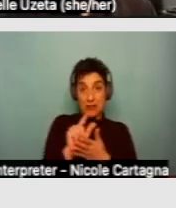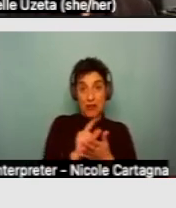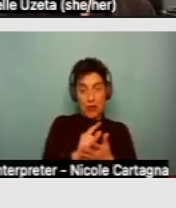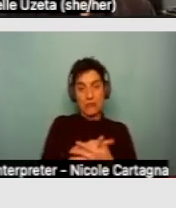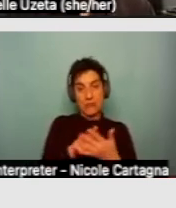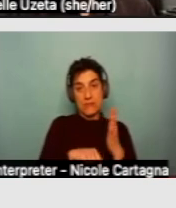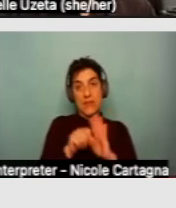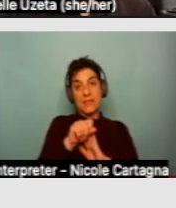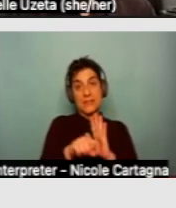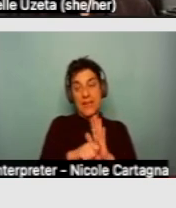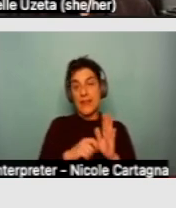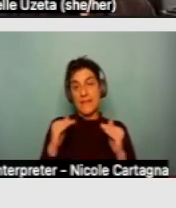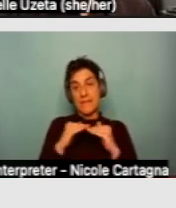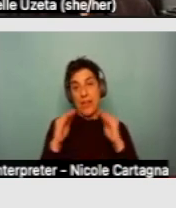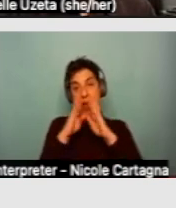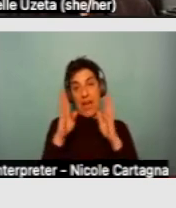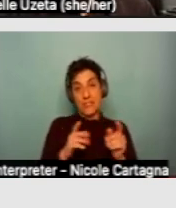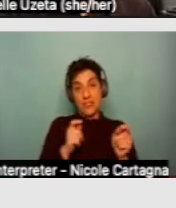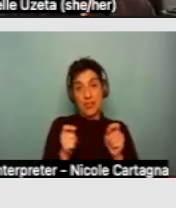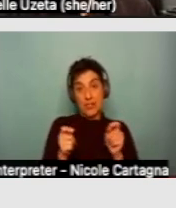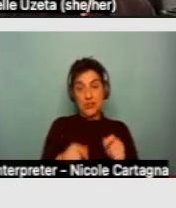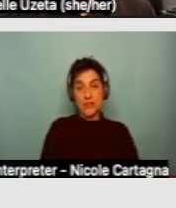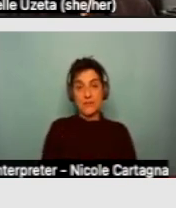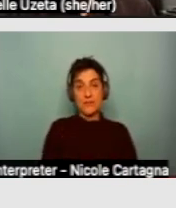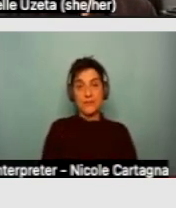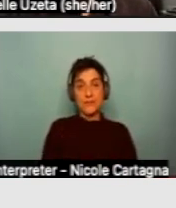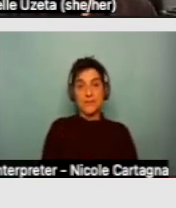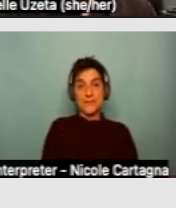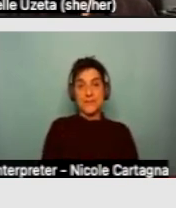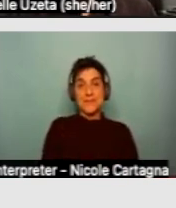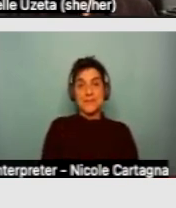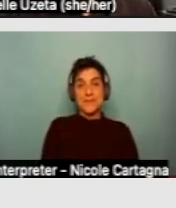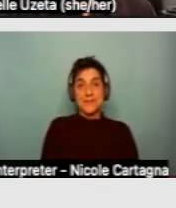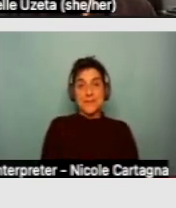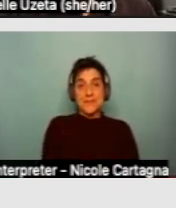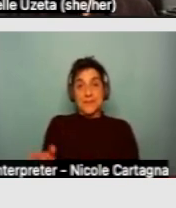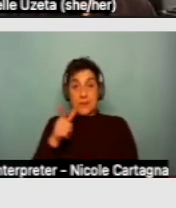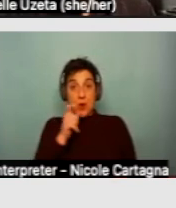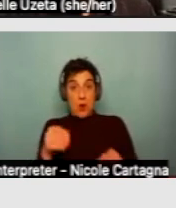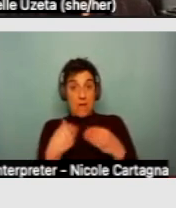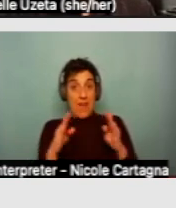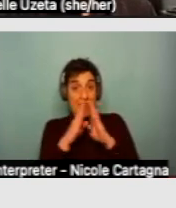regulations, is that the housing provider can be held responsible for the cost of modifications